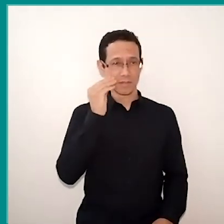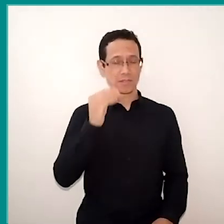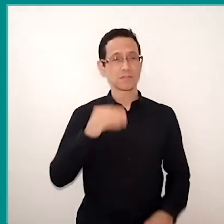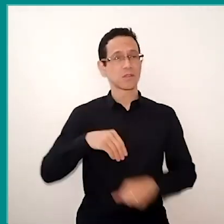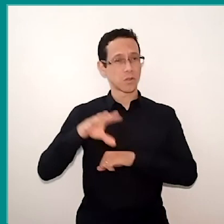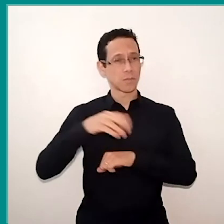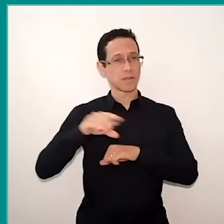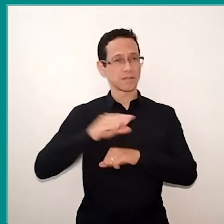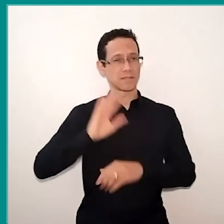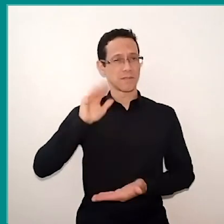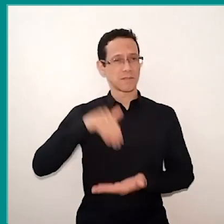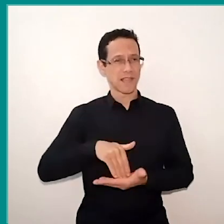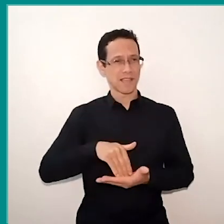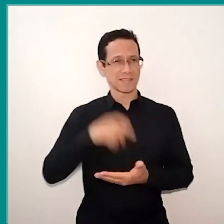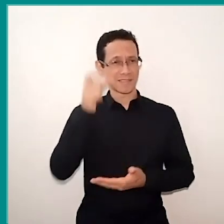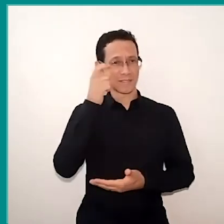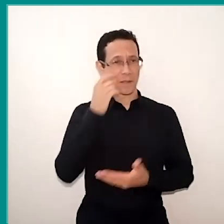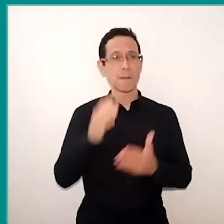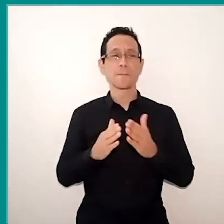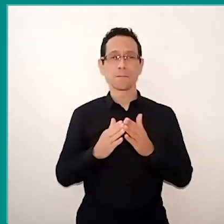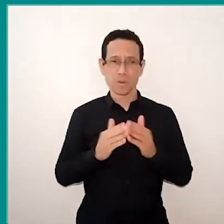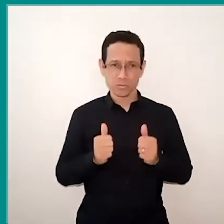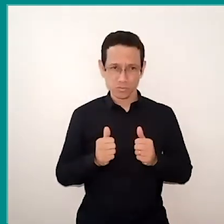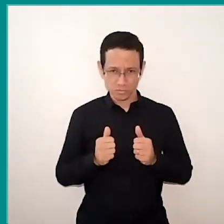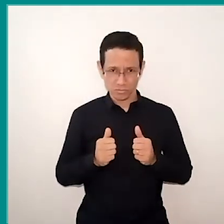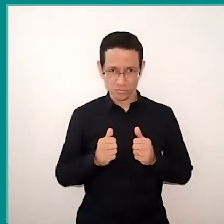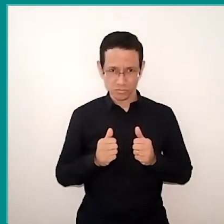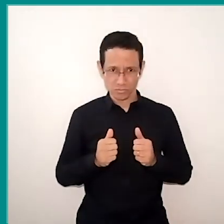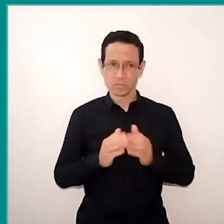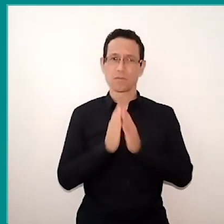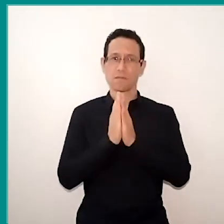and our audience is asking, practically begging